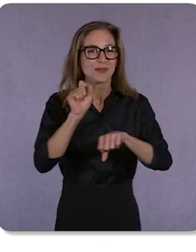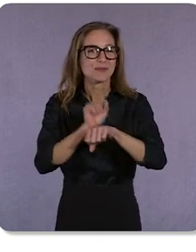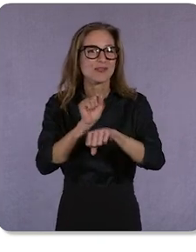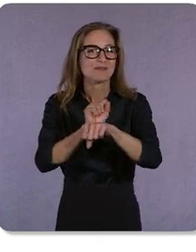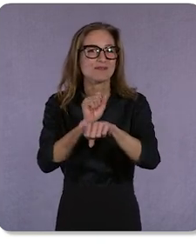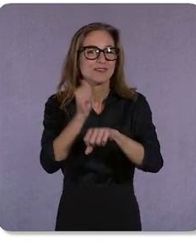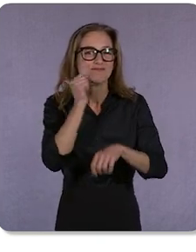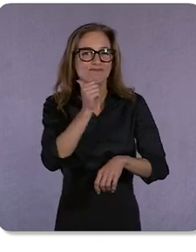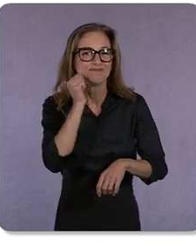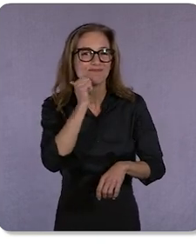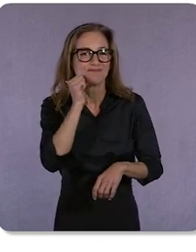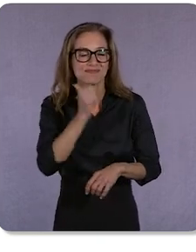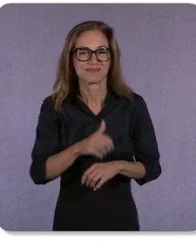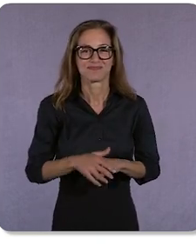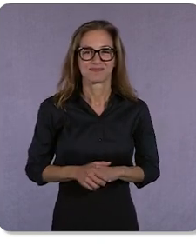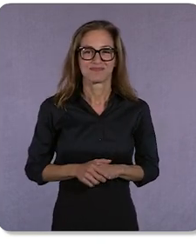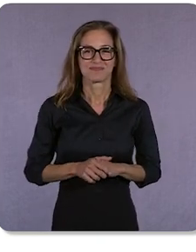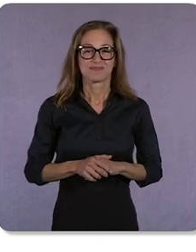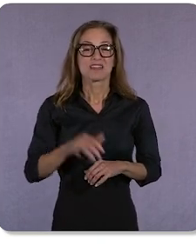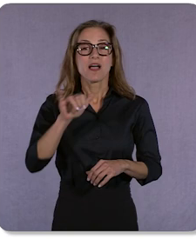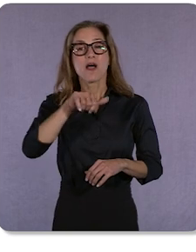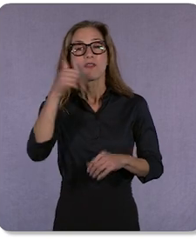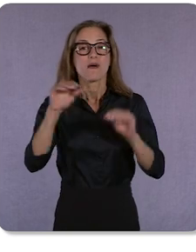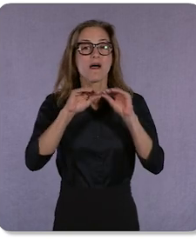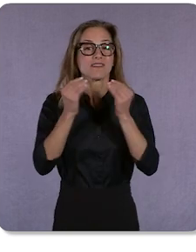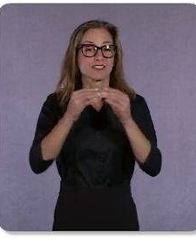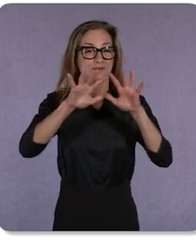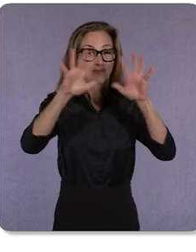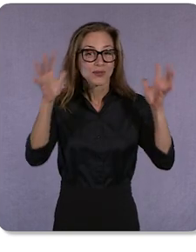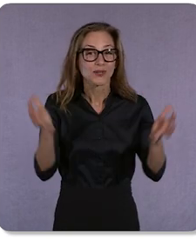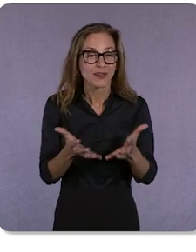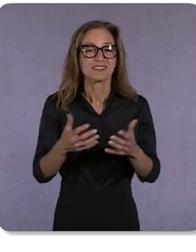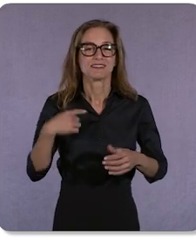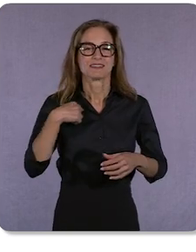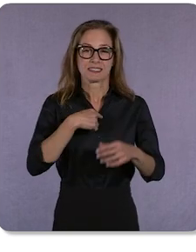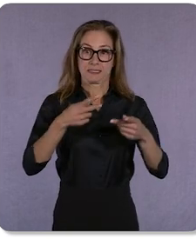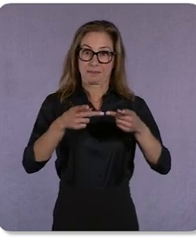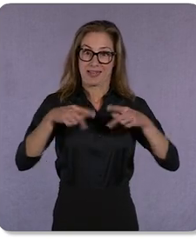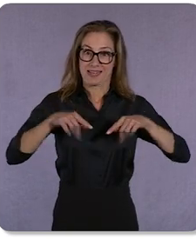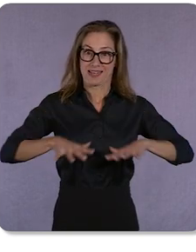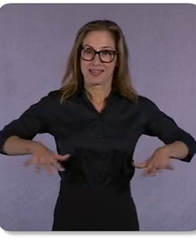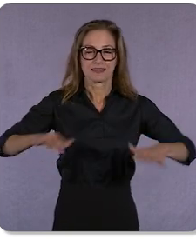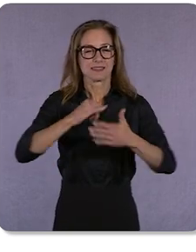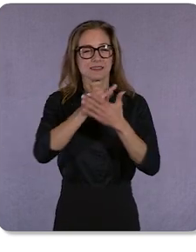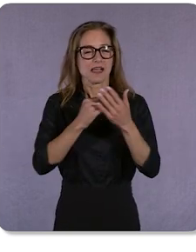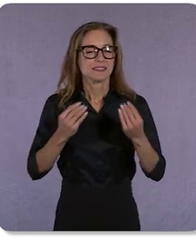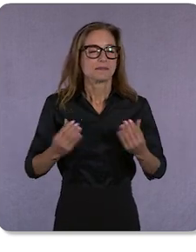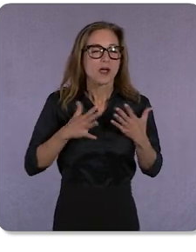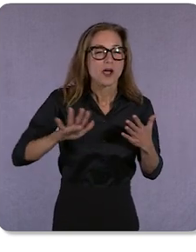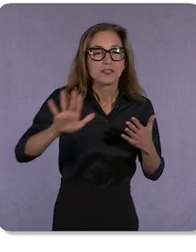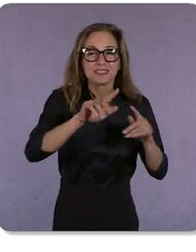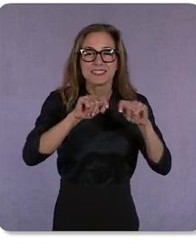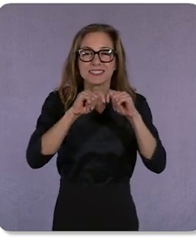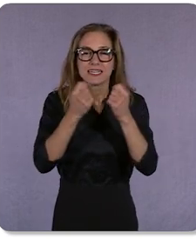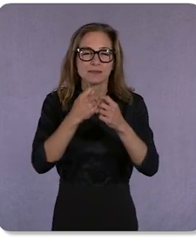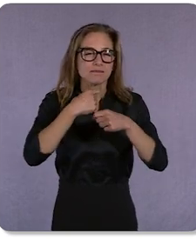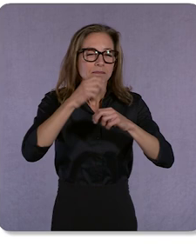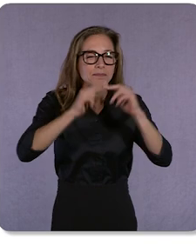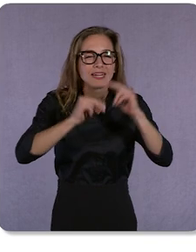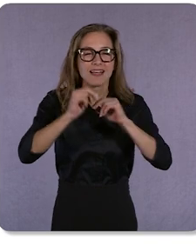Like our other offices around the world, this space is designed to inspire the teams building our ads products. Welcome everyone to our home.